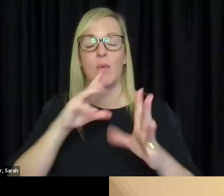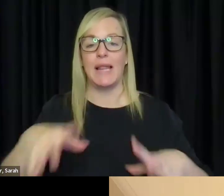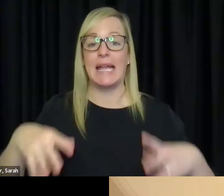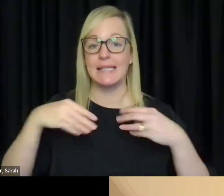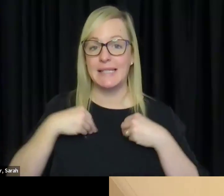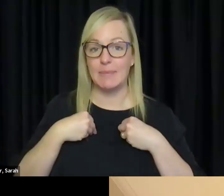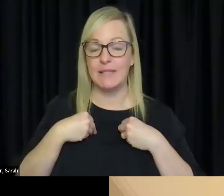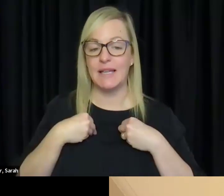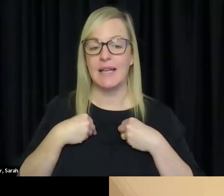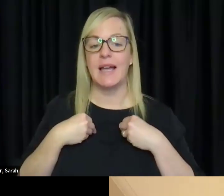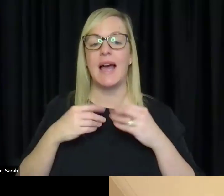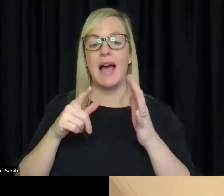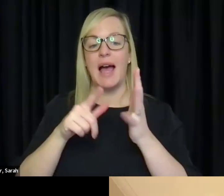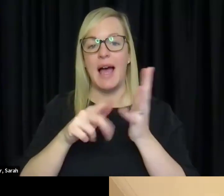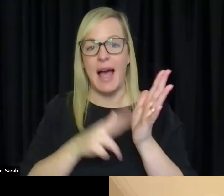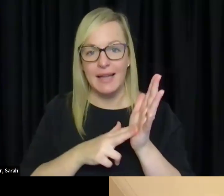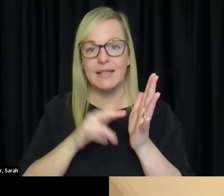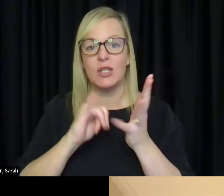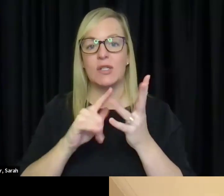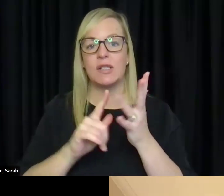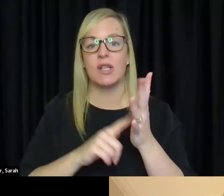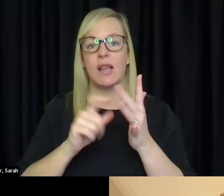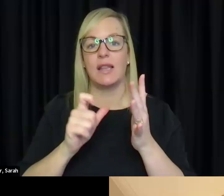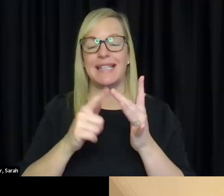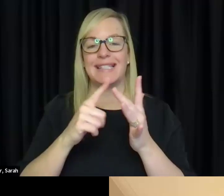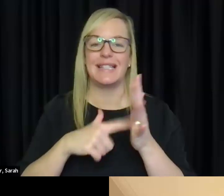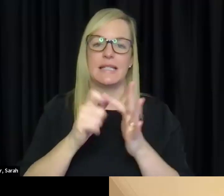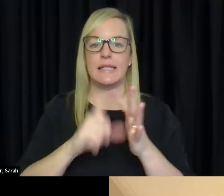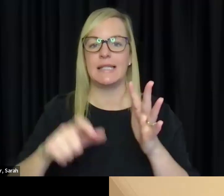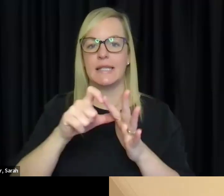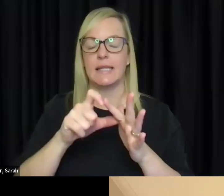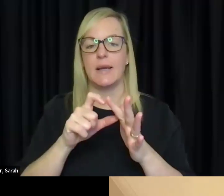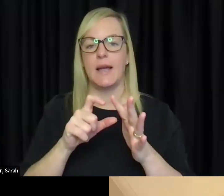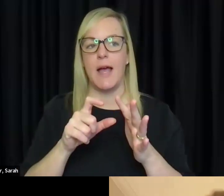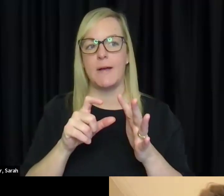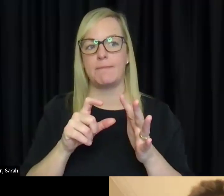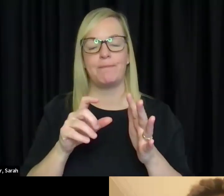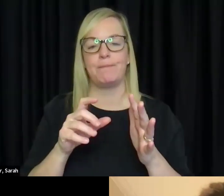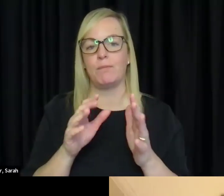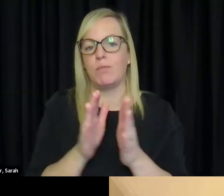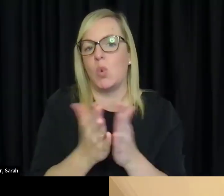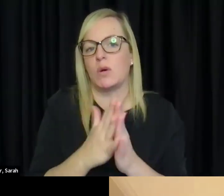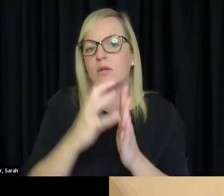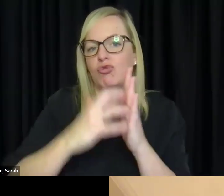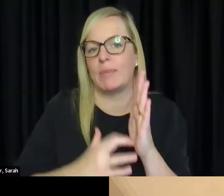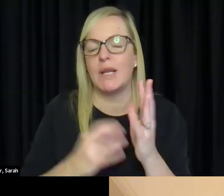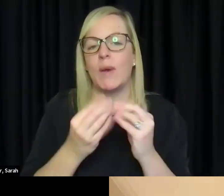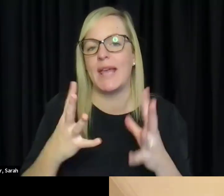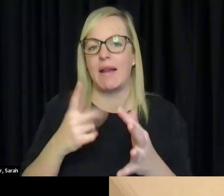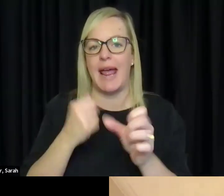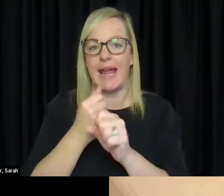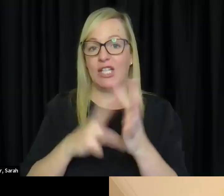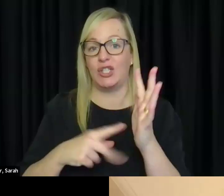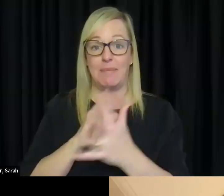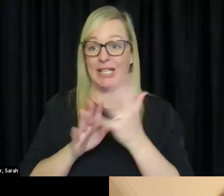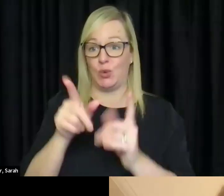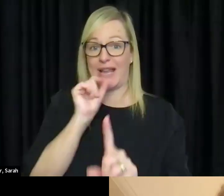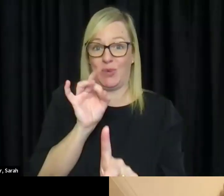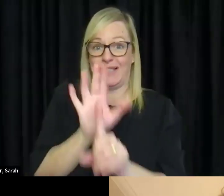unsolicitored, which means, I guess, just without an agent, just you sending your book or your pitch